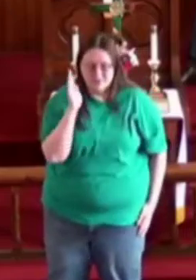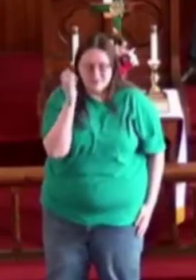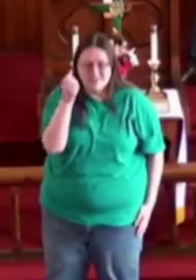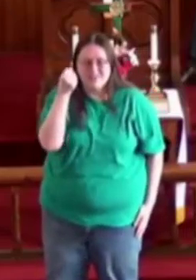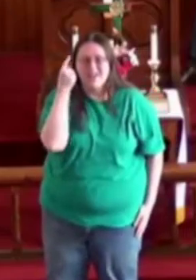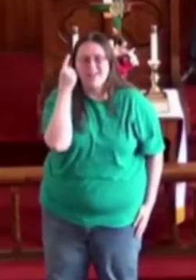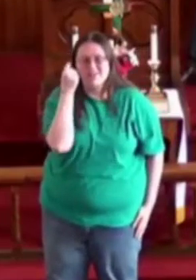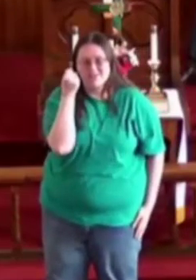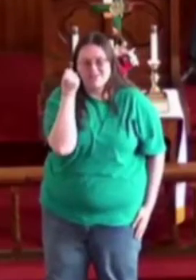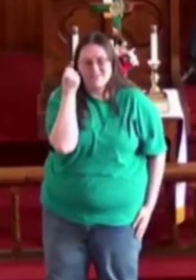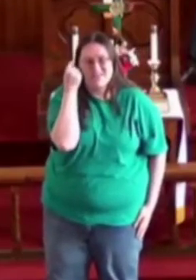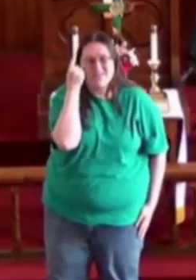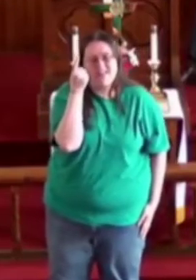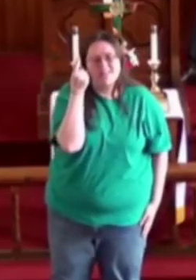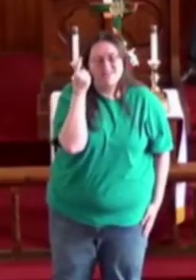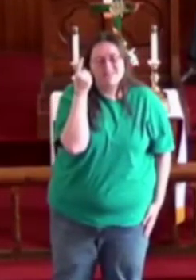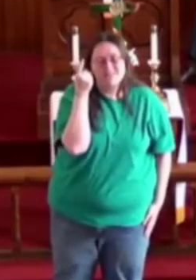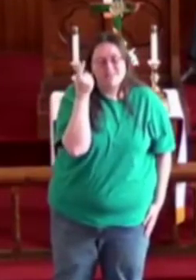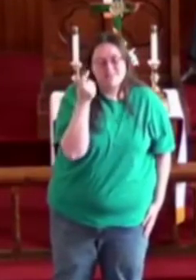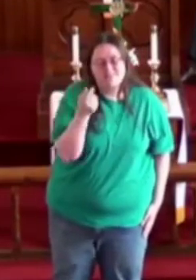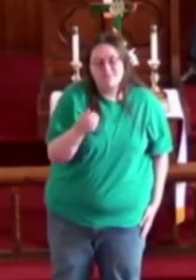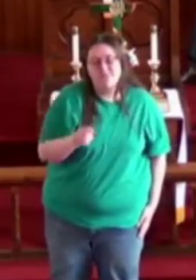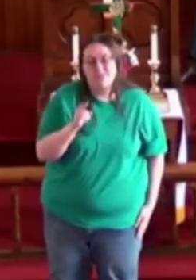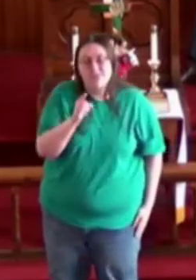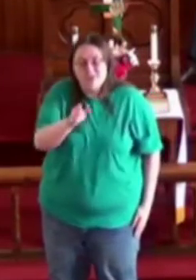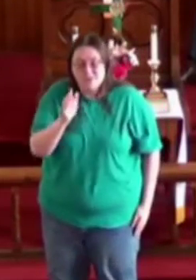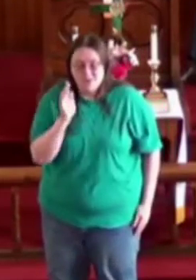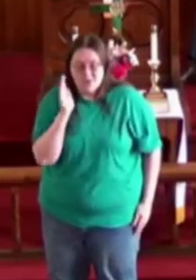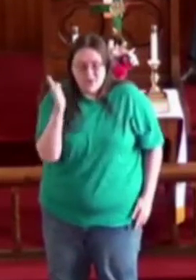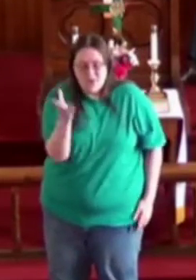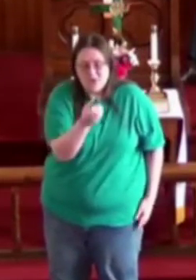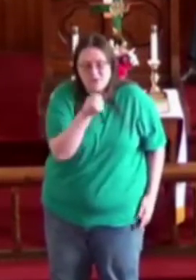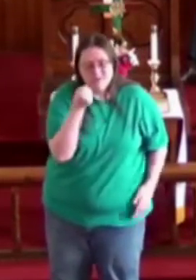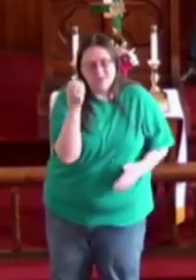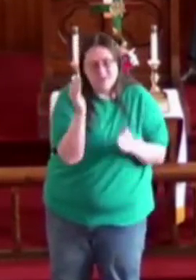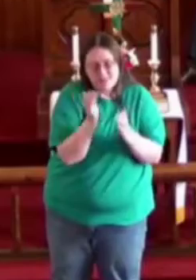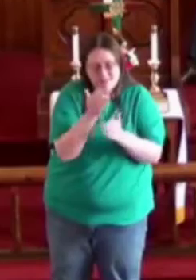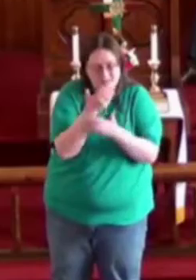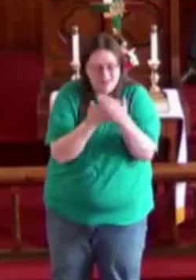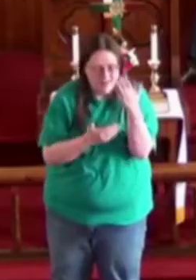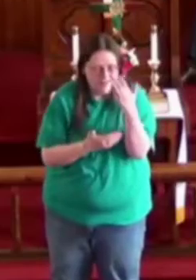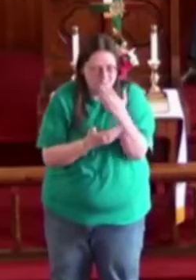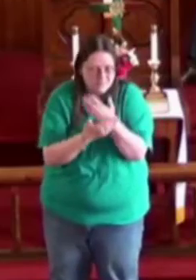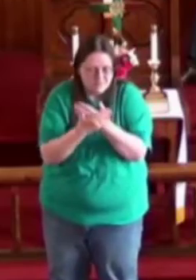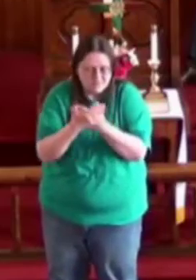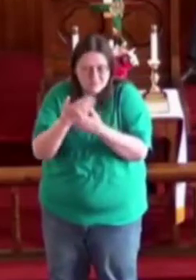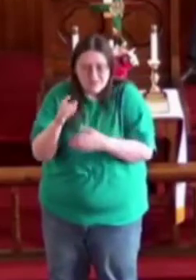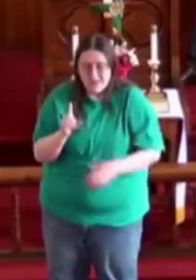You'll understand You'll hold a little hand